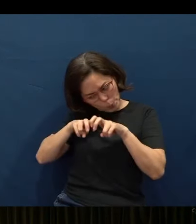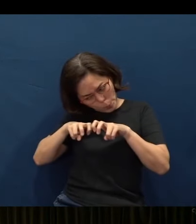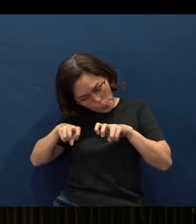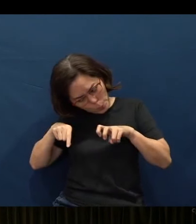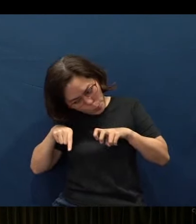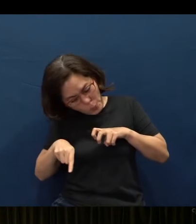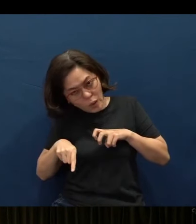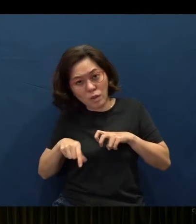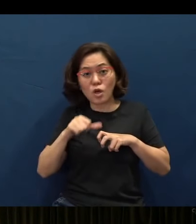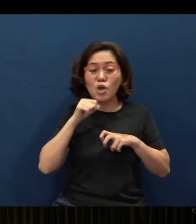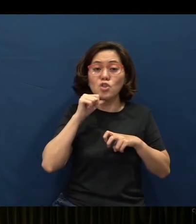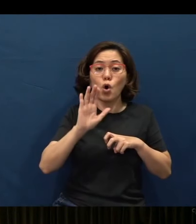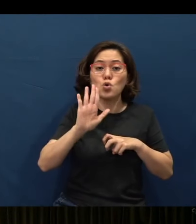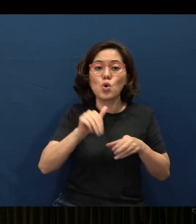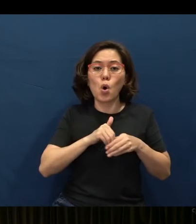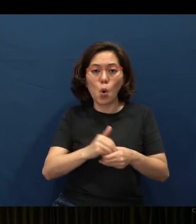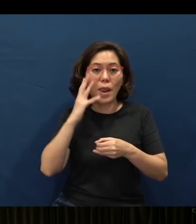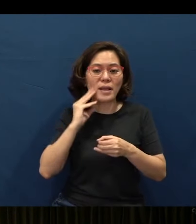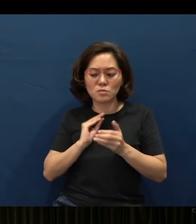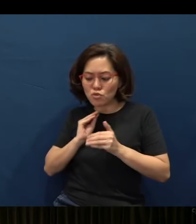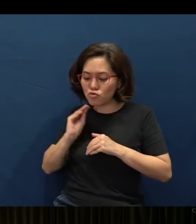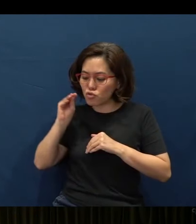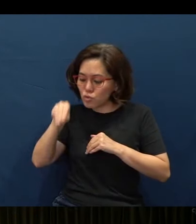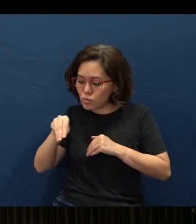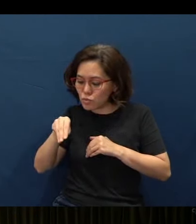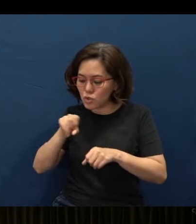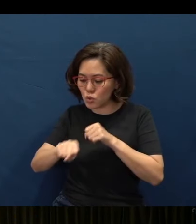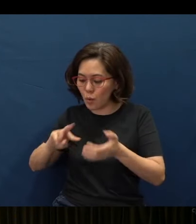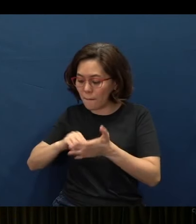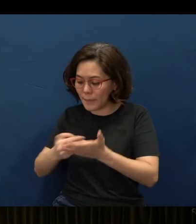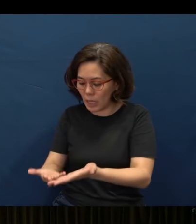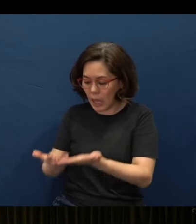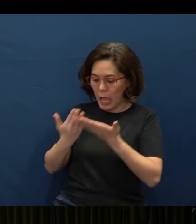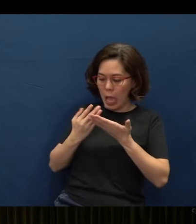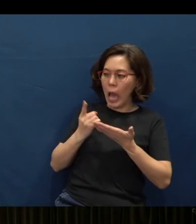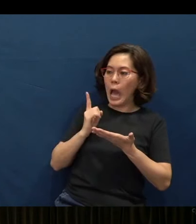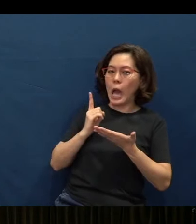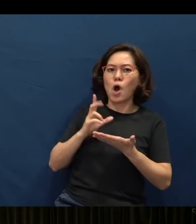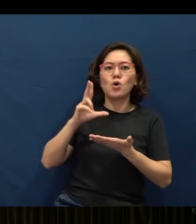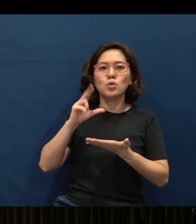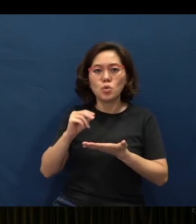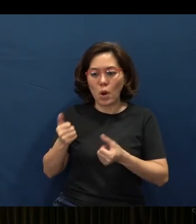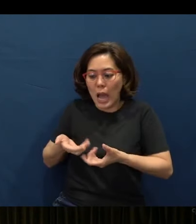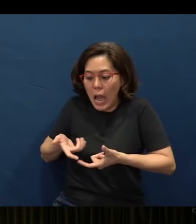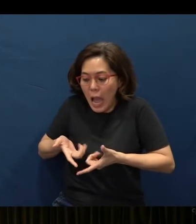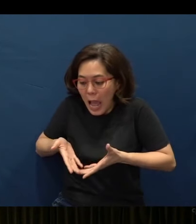Never read your experience into the Bible and say, “Therefore the Bible means this to me.” But read out of the Bible - let the Bible speak to you.